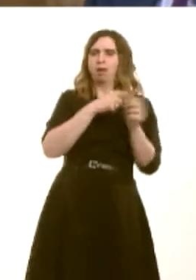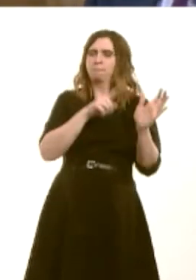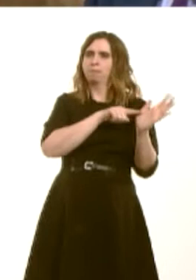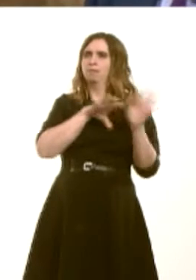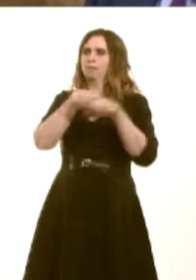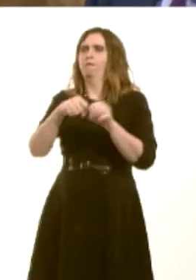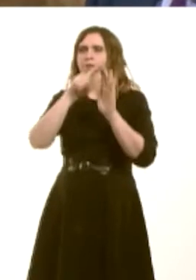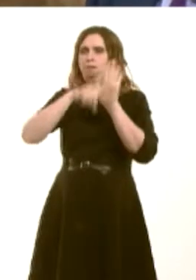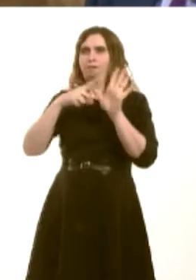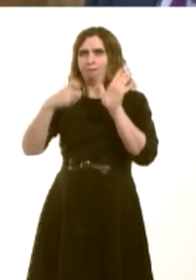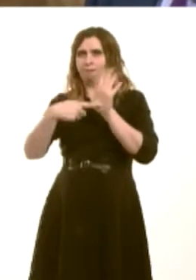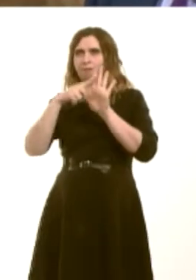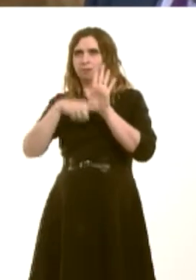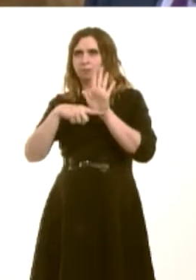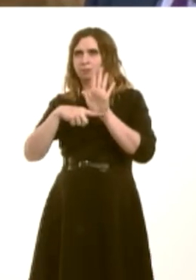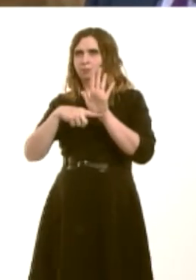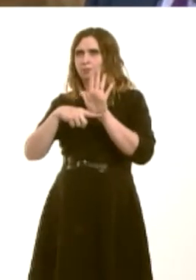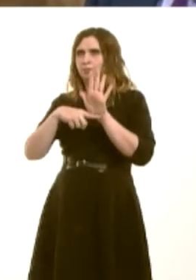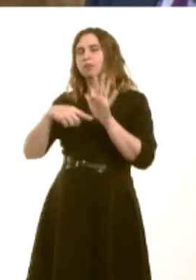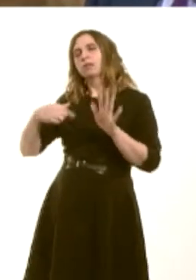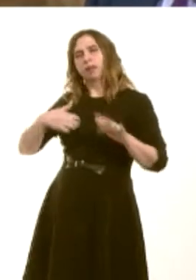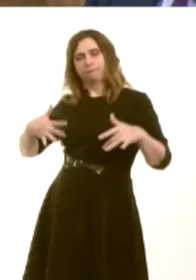giving them the same rights as the people they care for. I think the commitments that